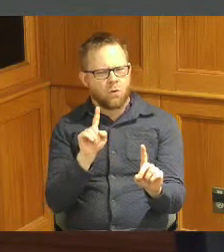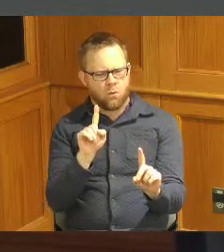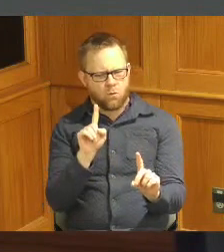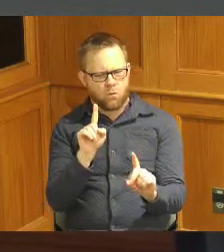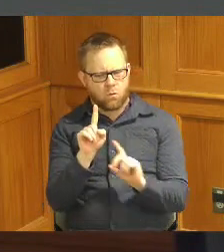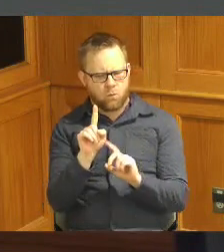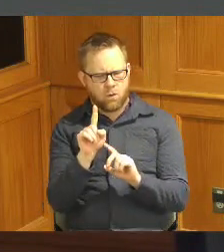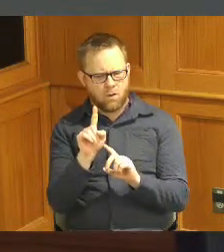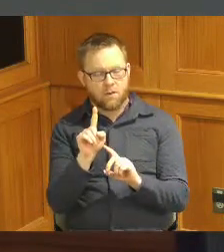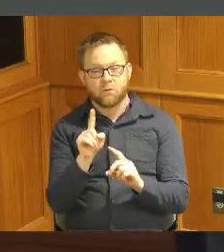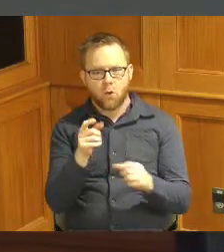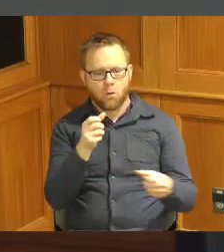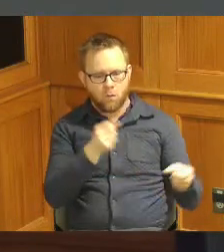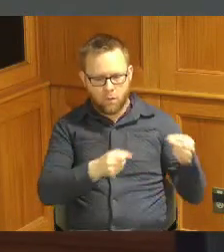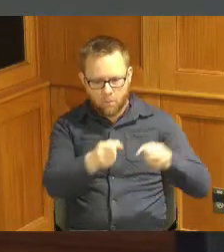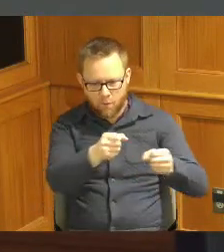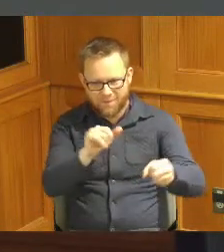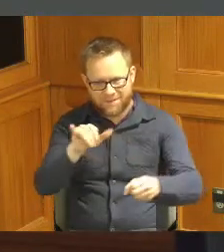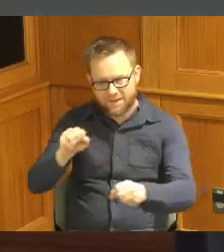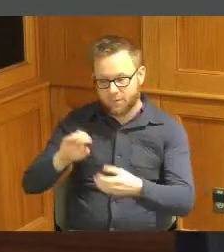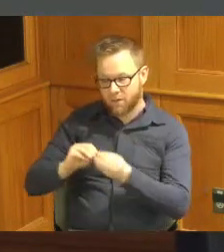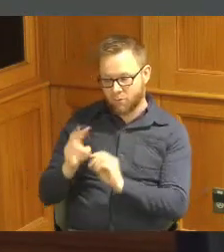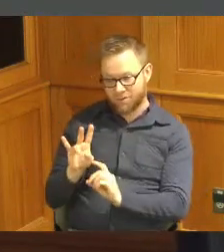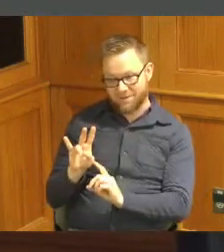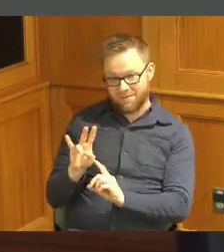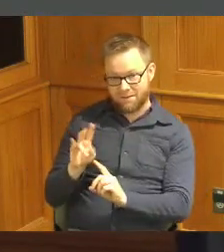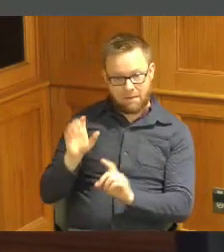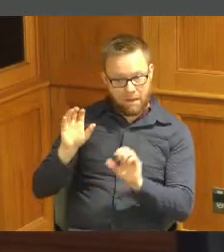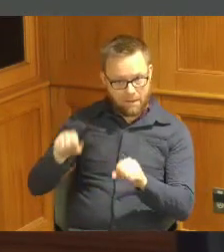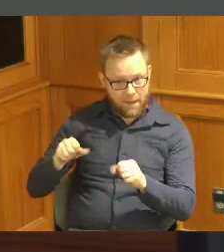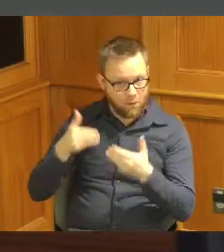absent the appointments there's by leave seven I'm happy to take that now if you'd like to sit